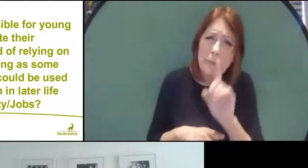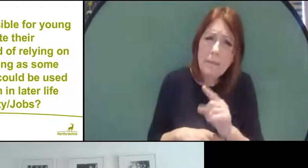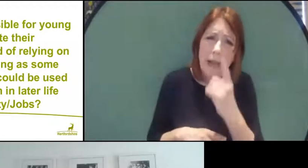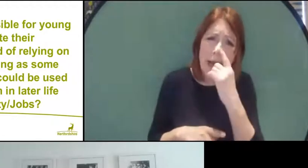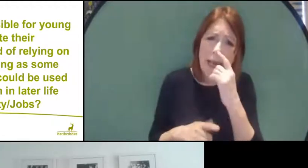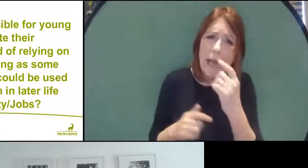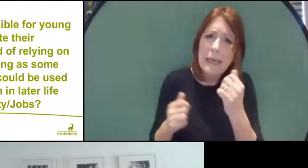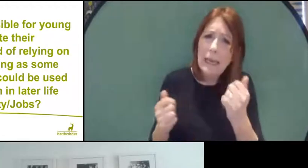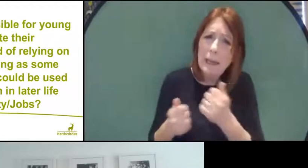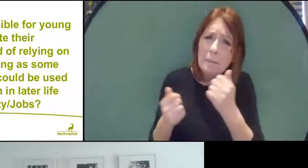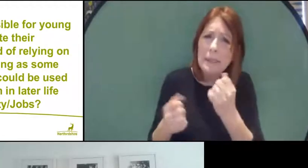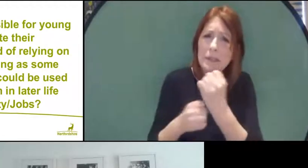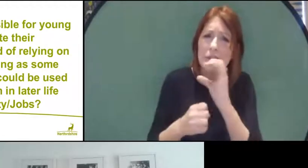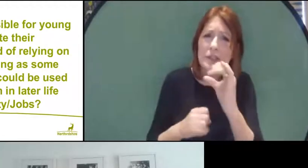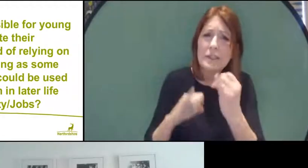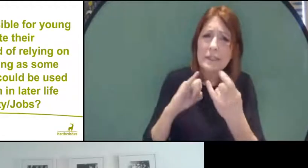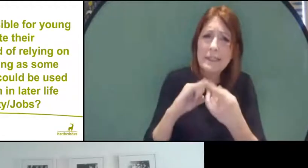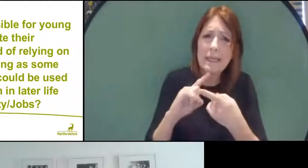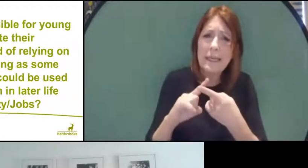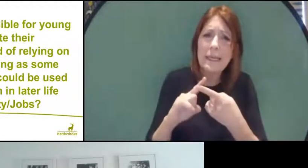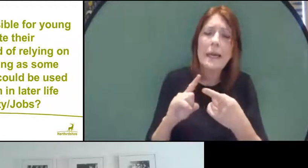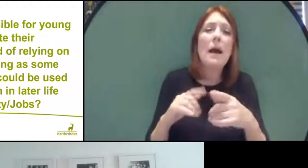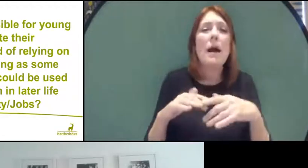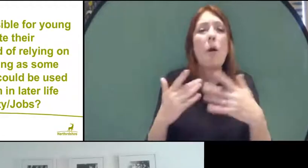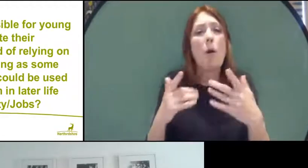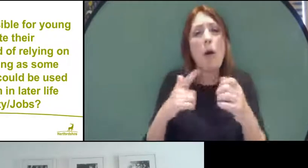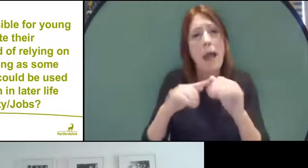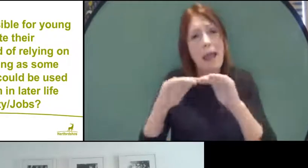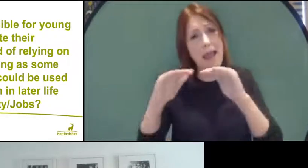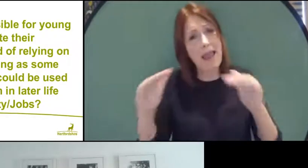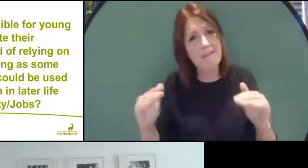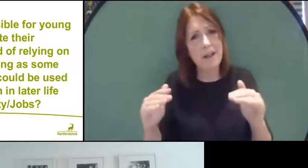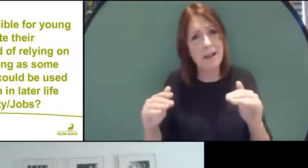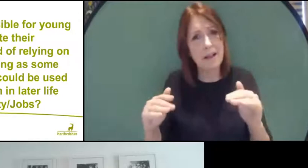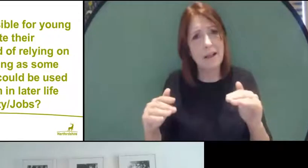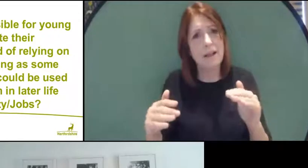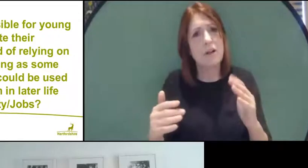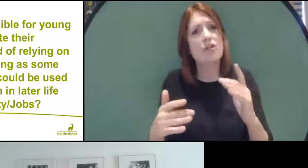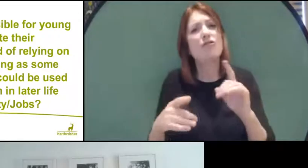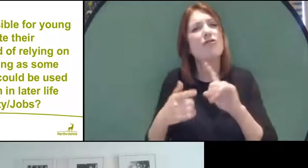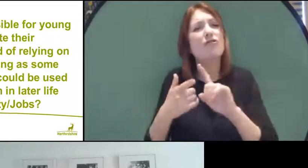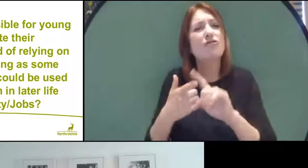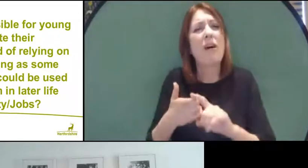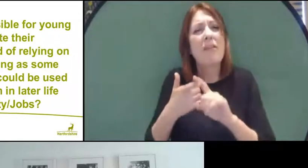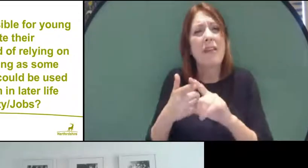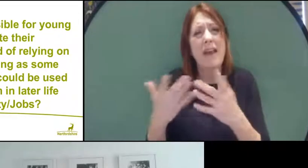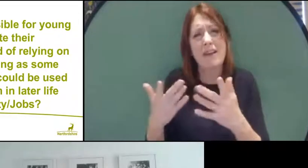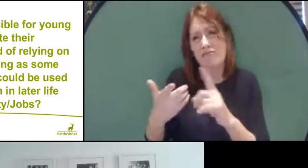GCSE and A Levels exams instead of relying on the chosen system for grading,